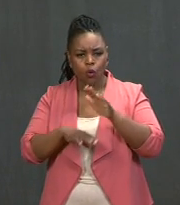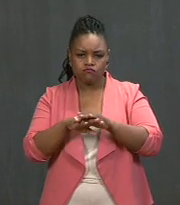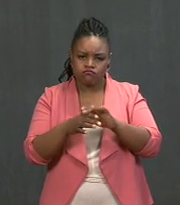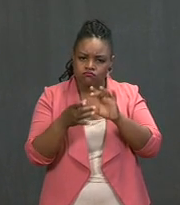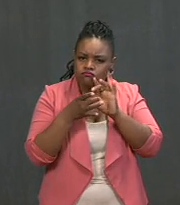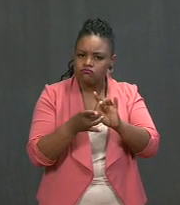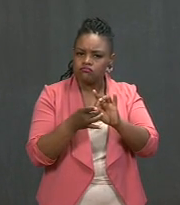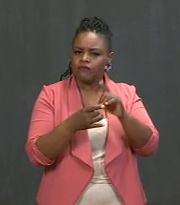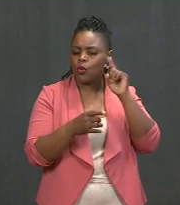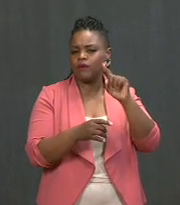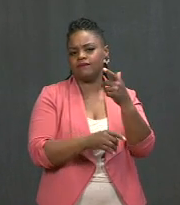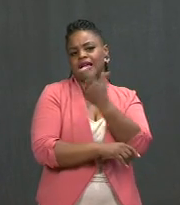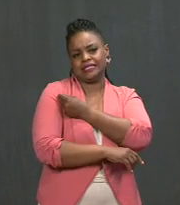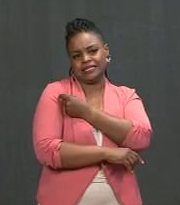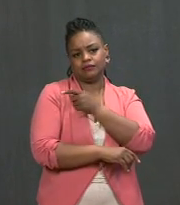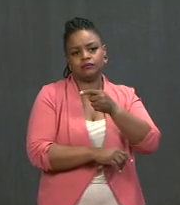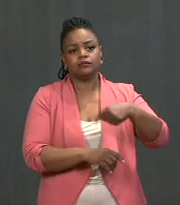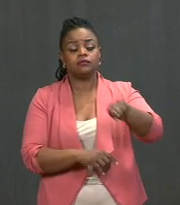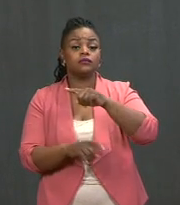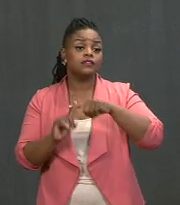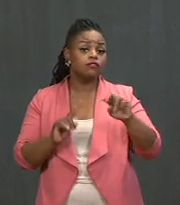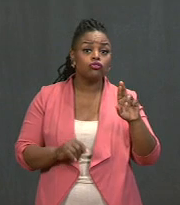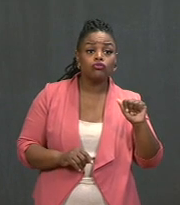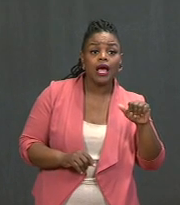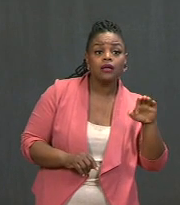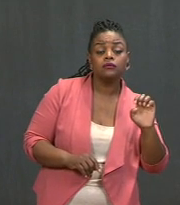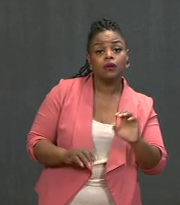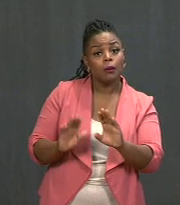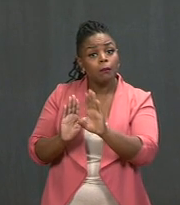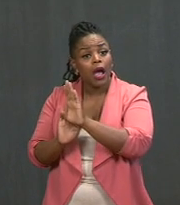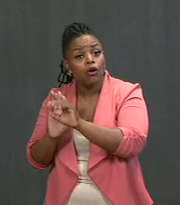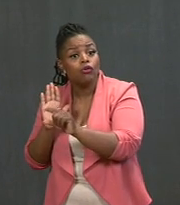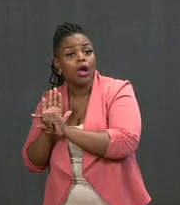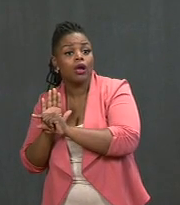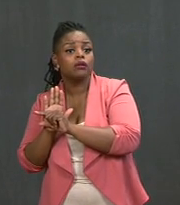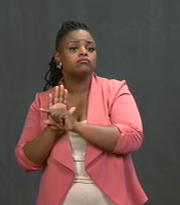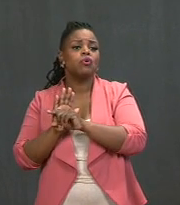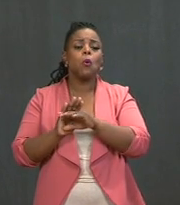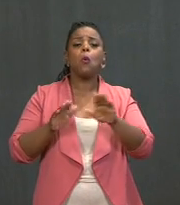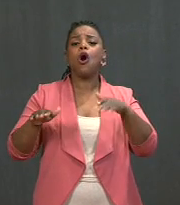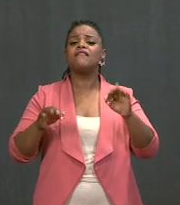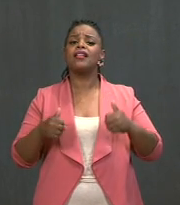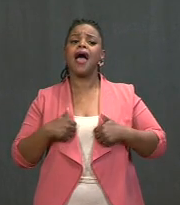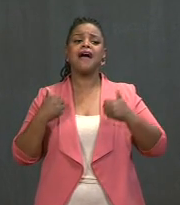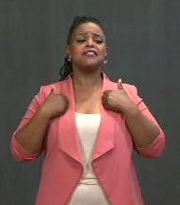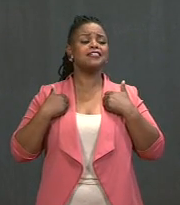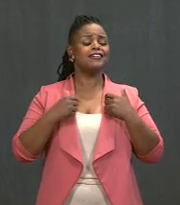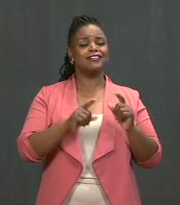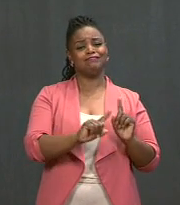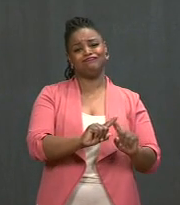from all races, backgrounds, and walks of life. It's an example of America at its finest.